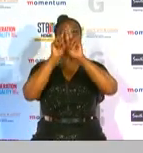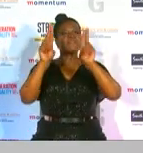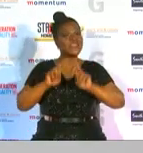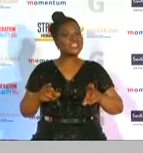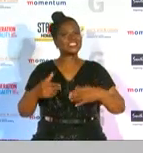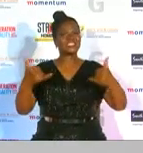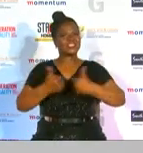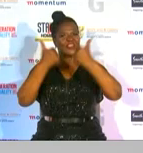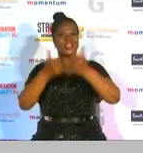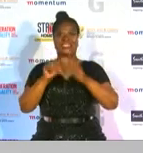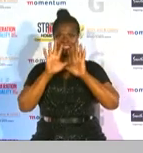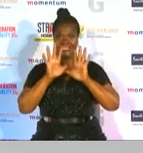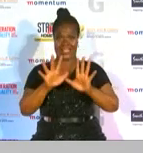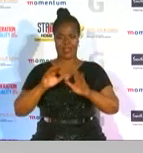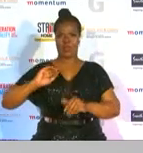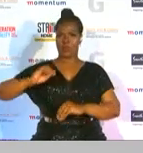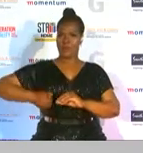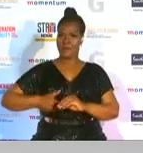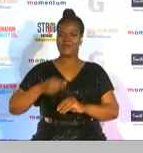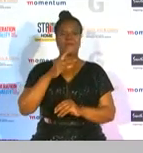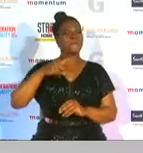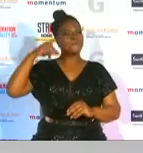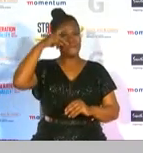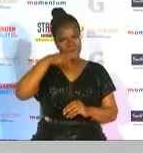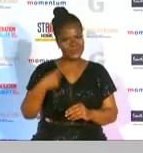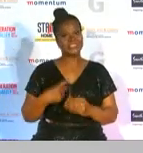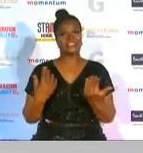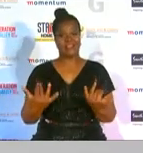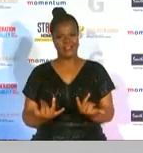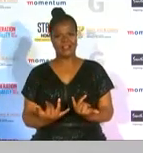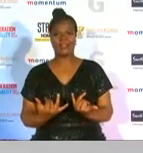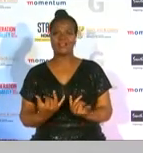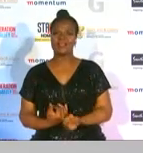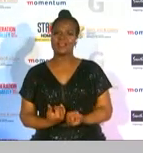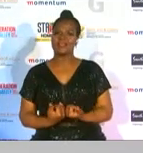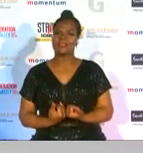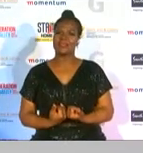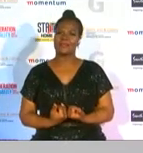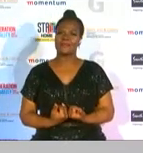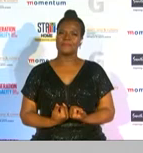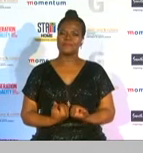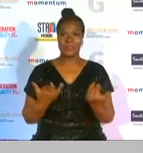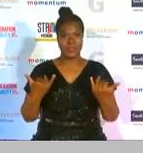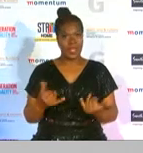women sports professional and continues to make strides in this regard now let's have a look at who made the